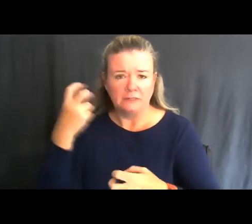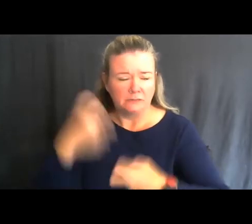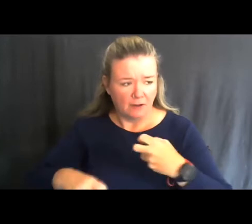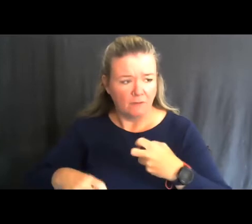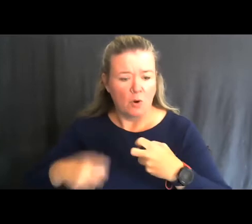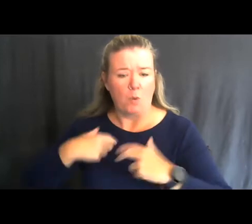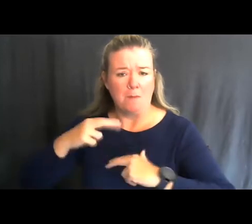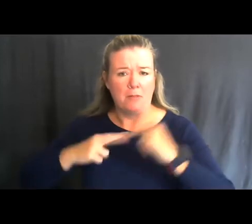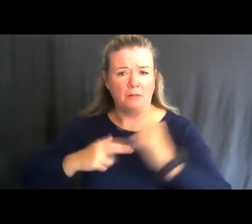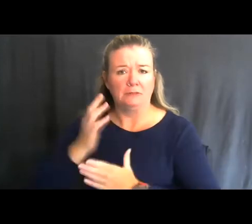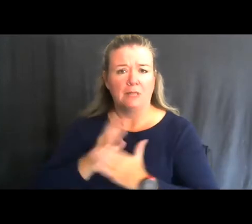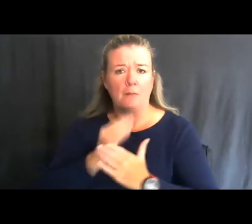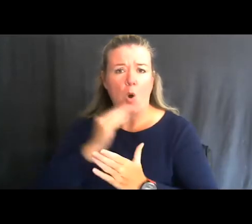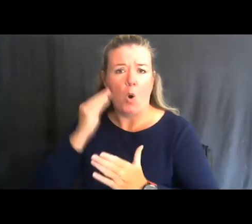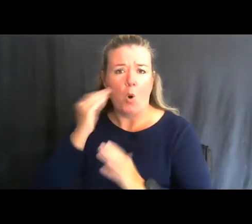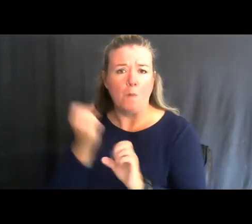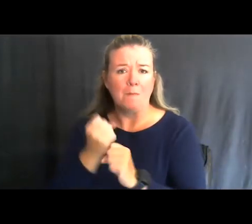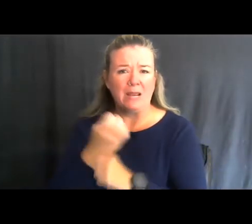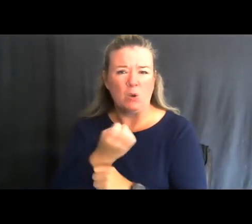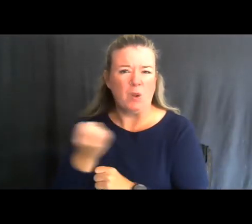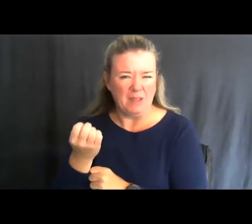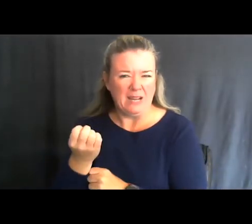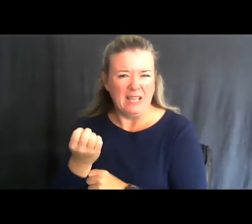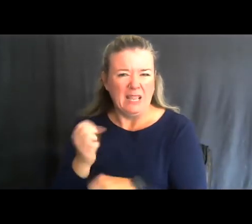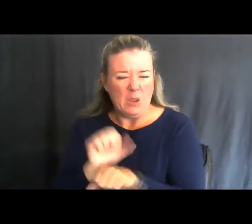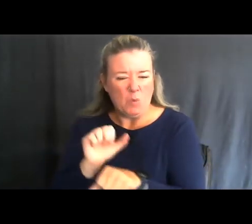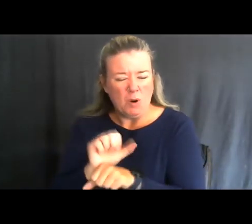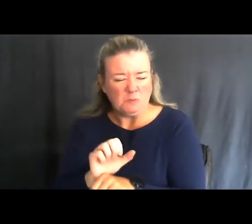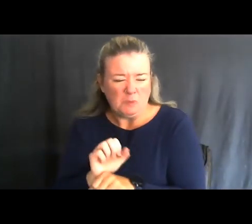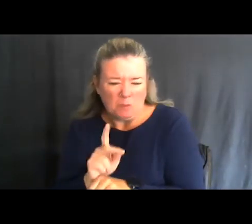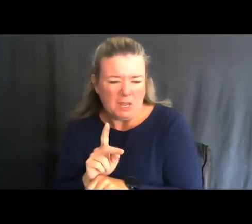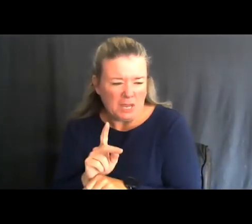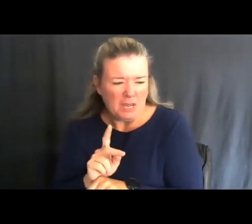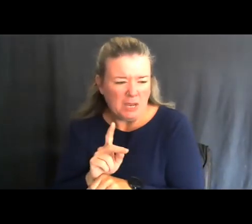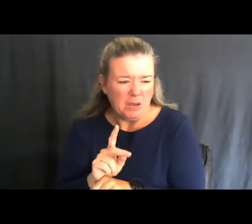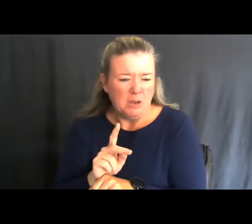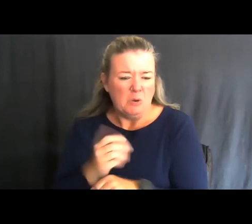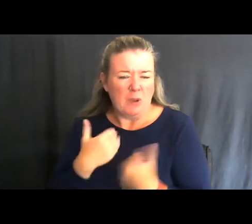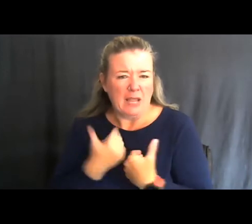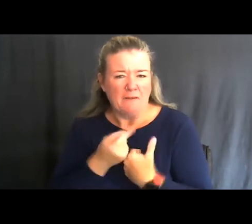We built some homemade equipment and stuff that, it worked a little bit, it worked okay. We harvested a few deer and so on.